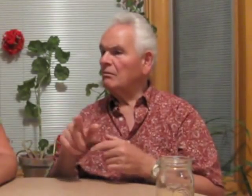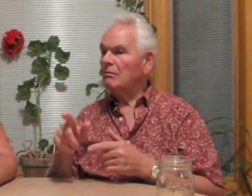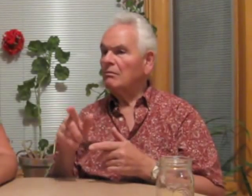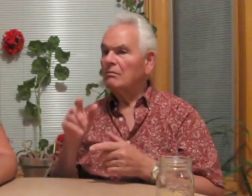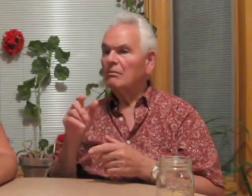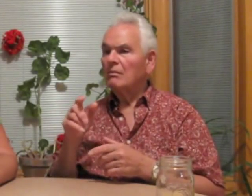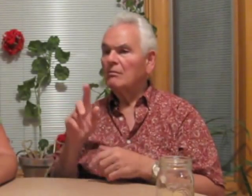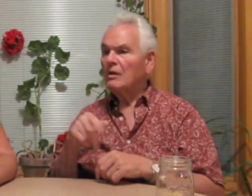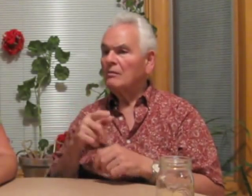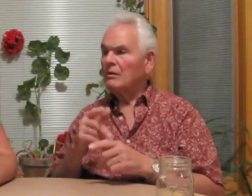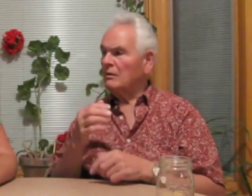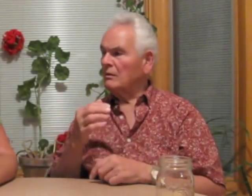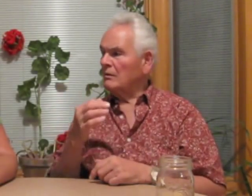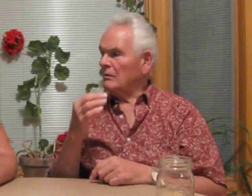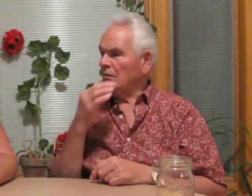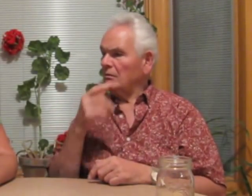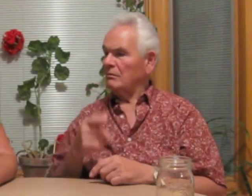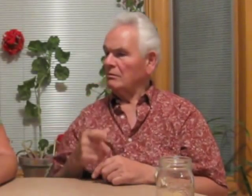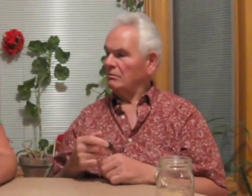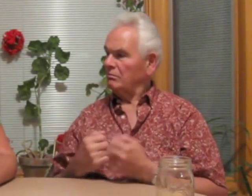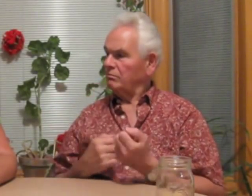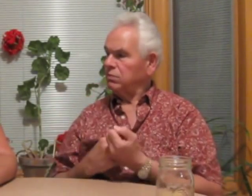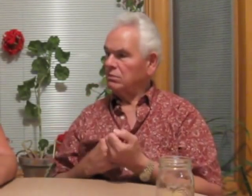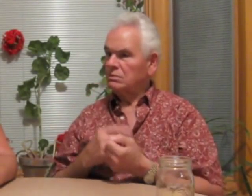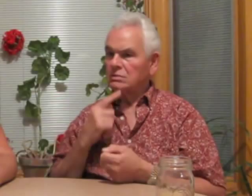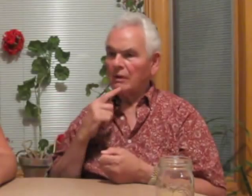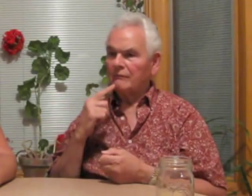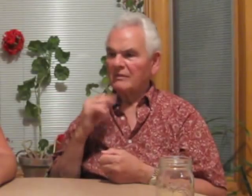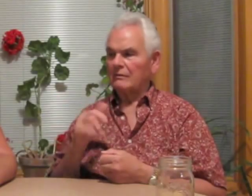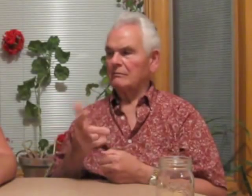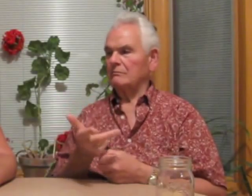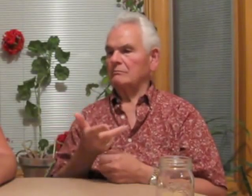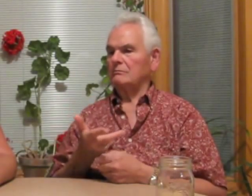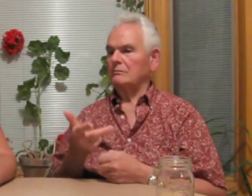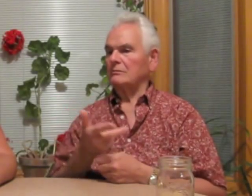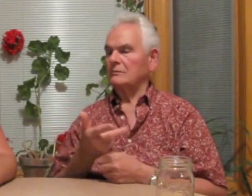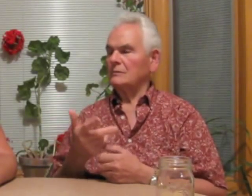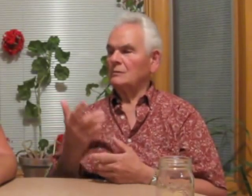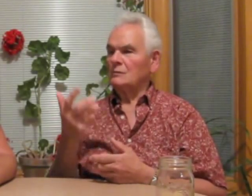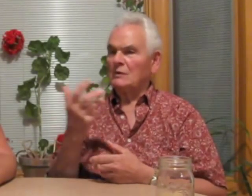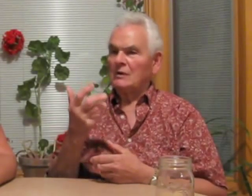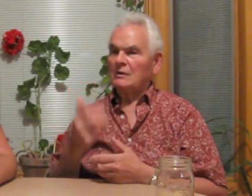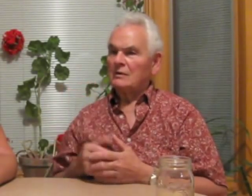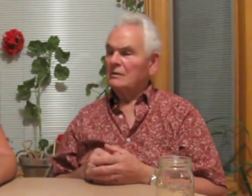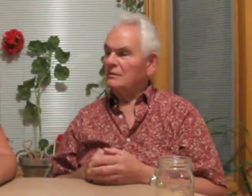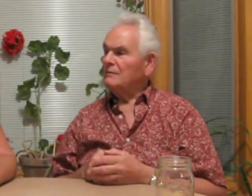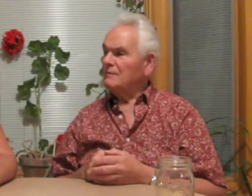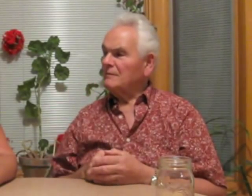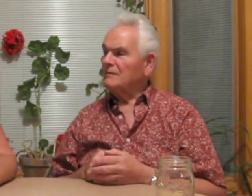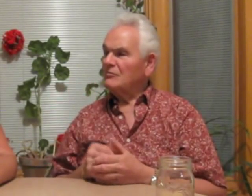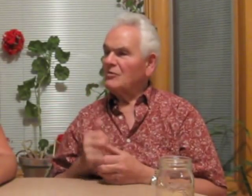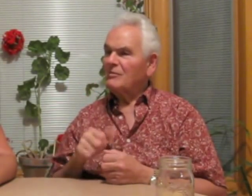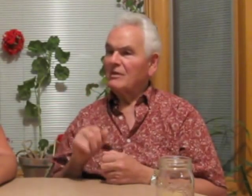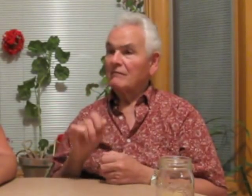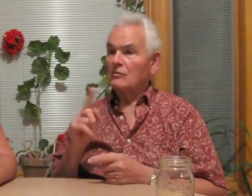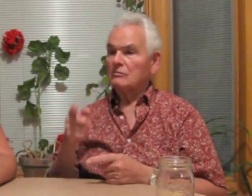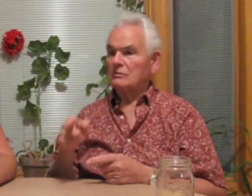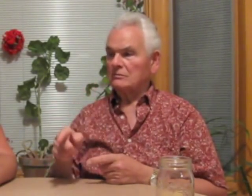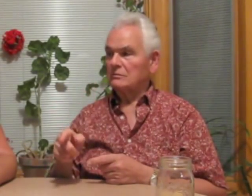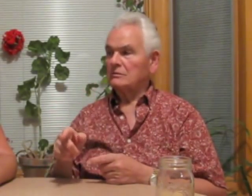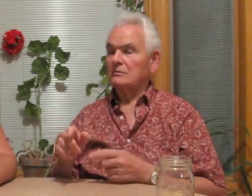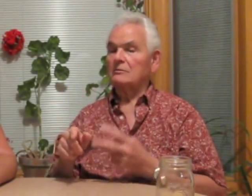He battled with the principal that he had the guts to fight for the Deaf. All three of them. It was awesome.